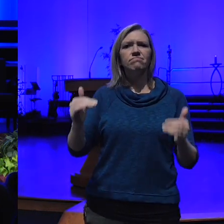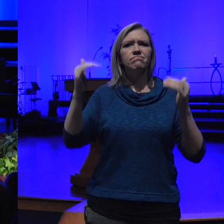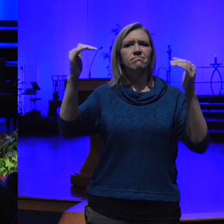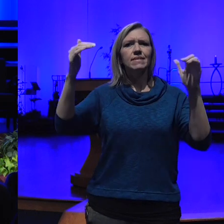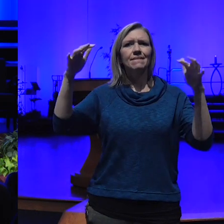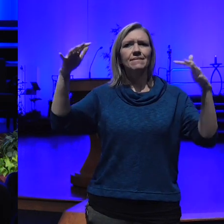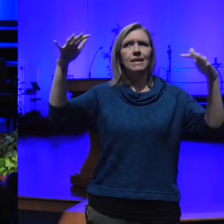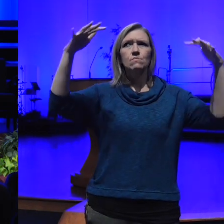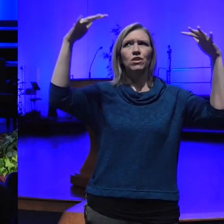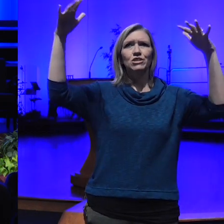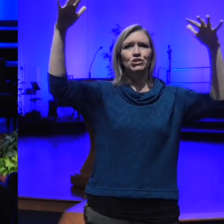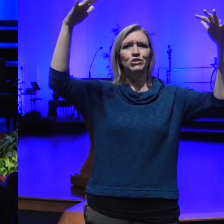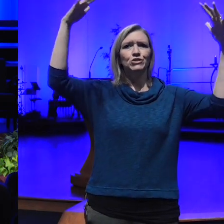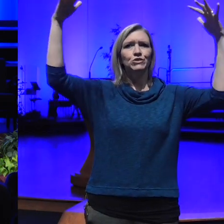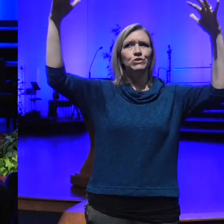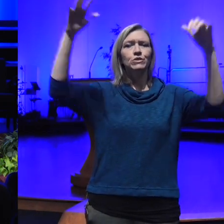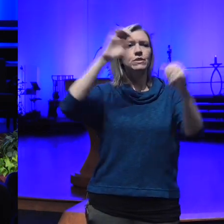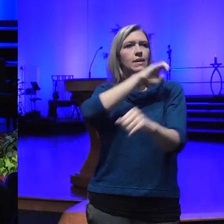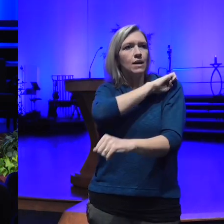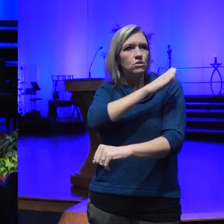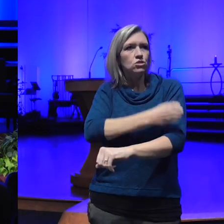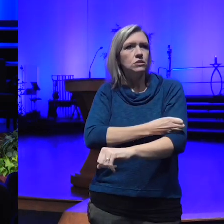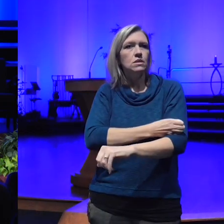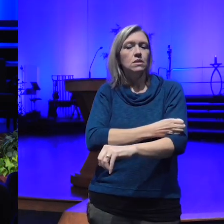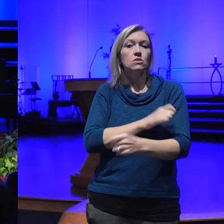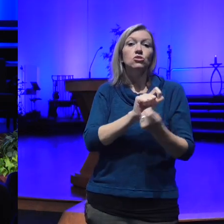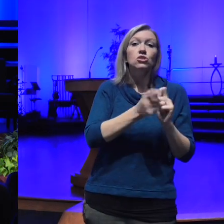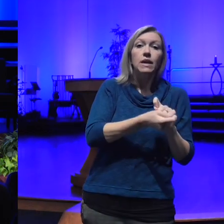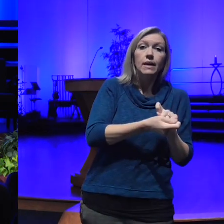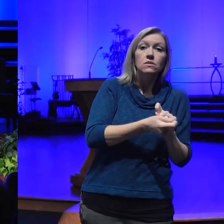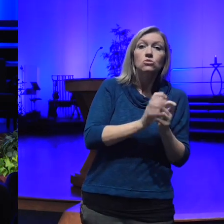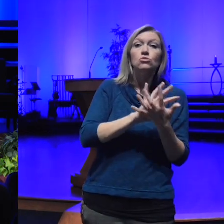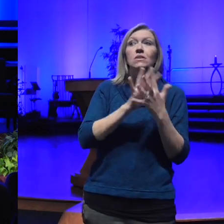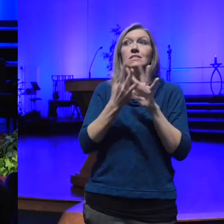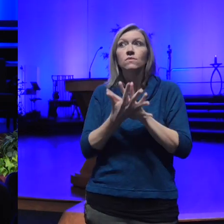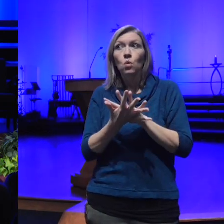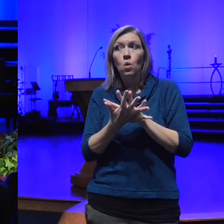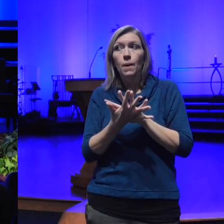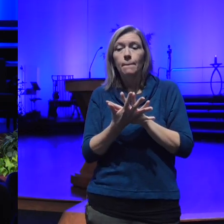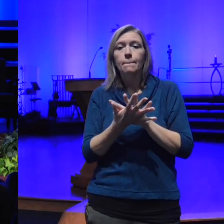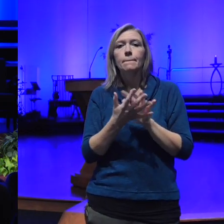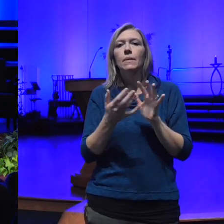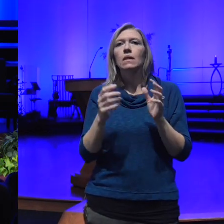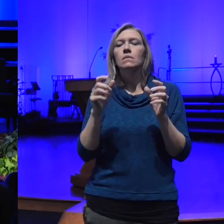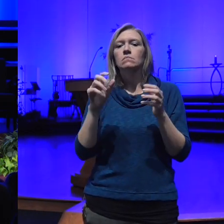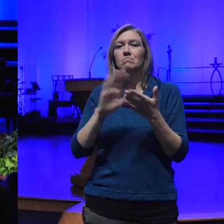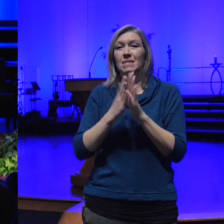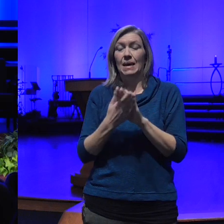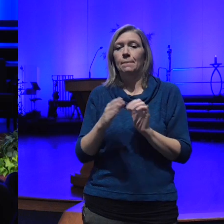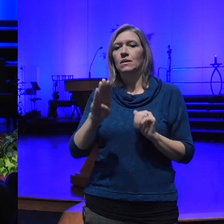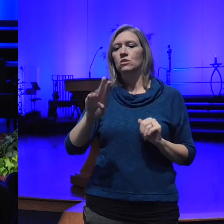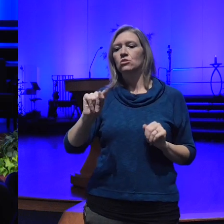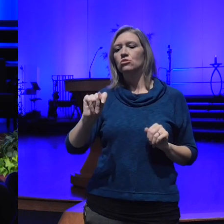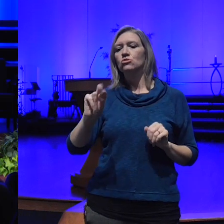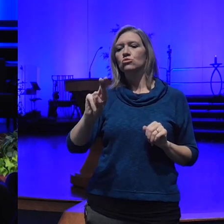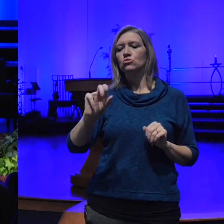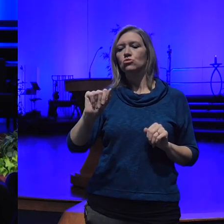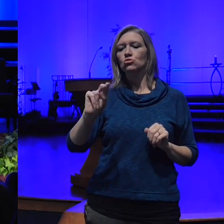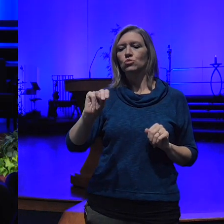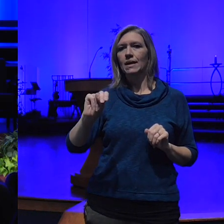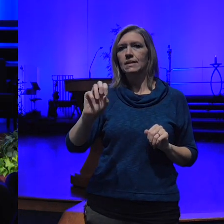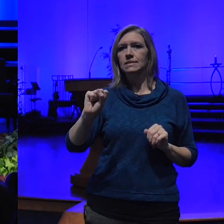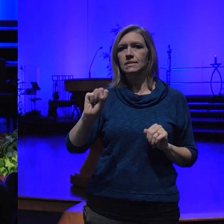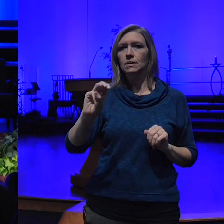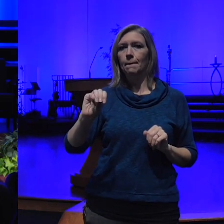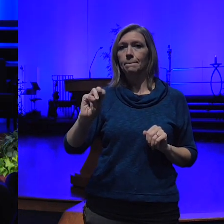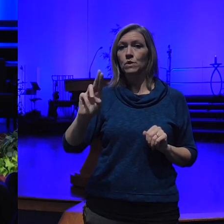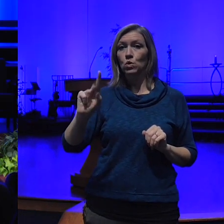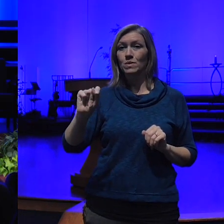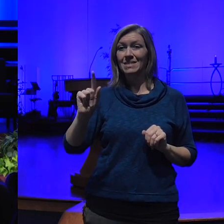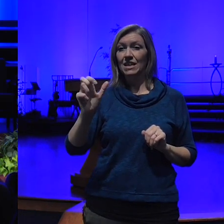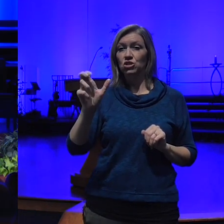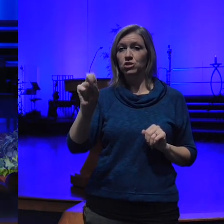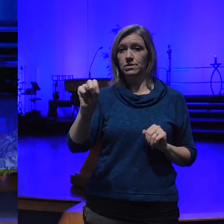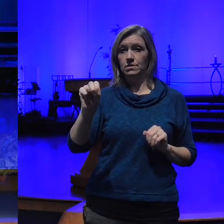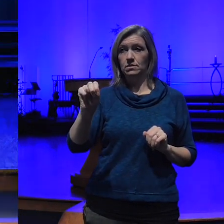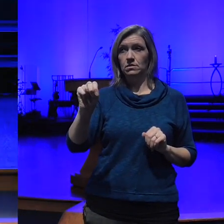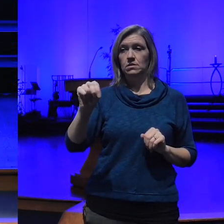Beyond changing and transforming was transmutation transmuting now I played with that word transmute